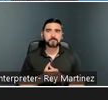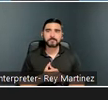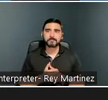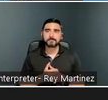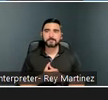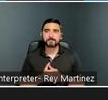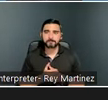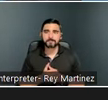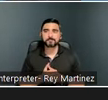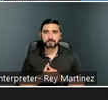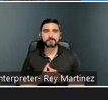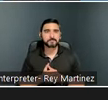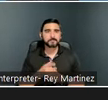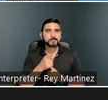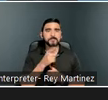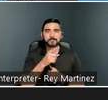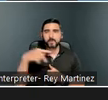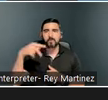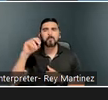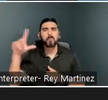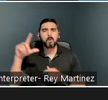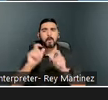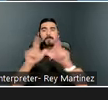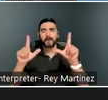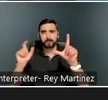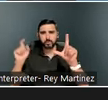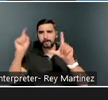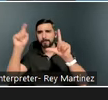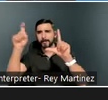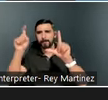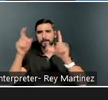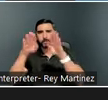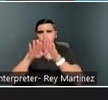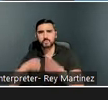Please close the poll.